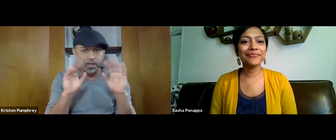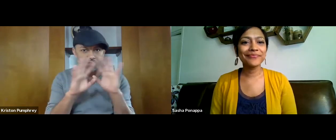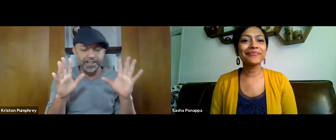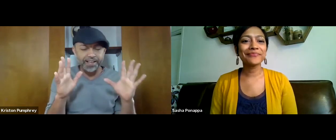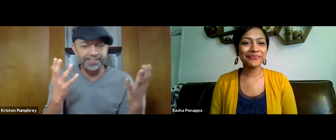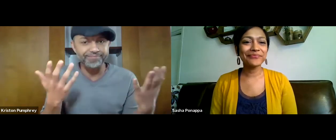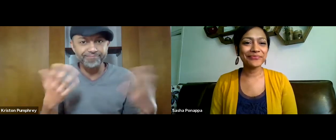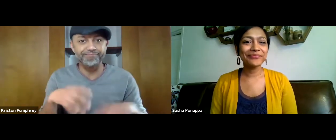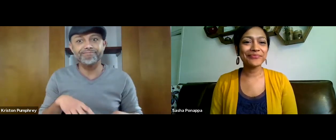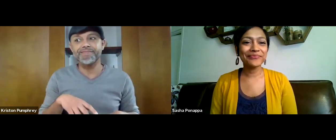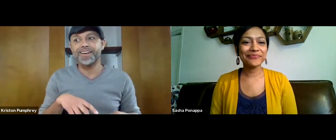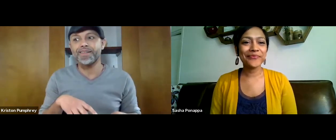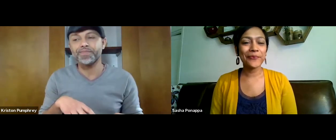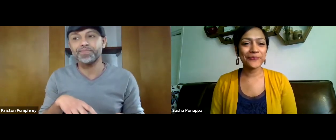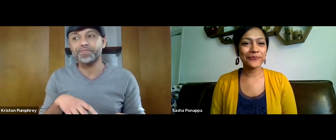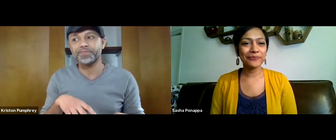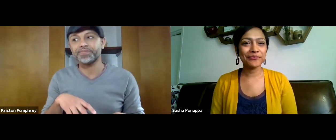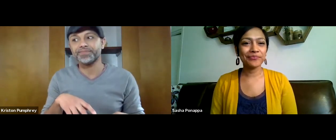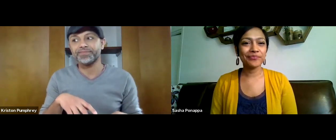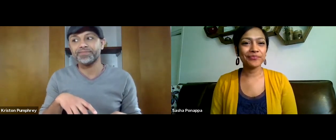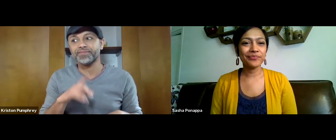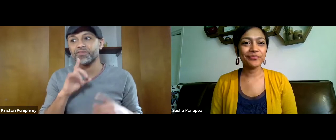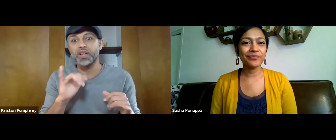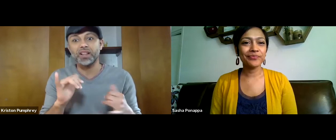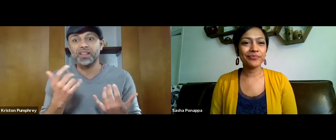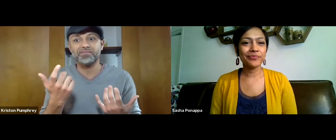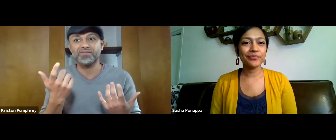Sasha, thank you for clarifying that.